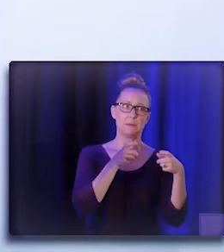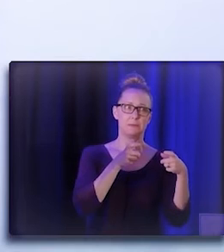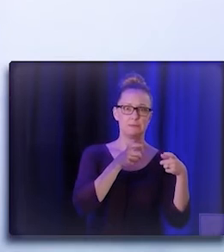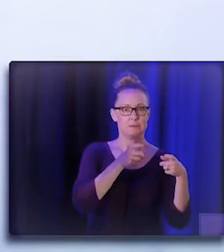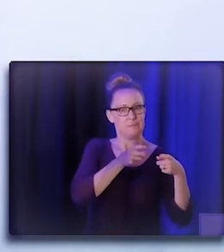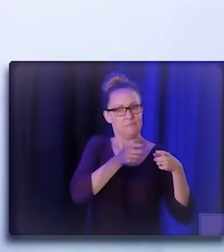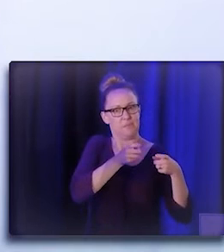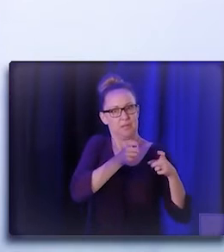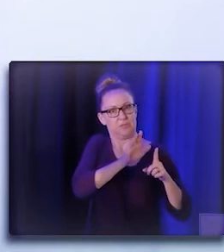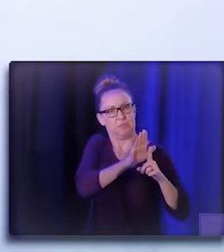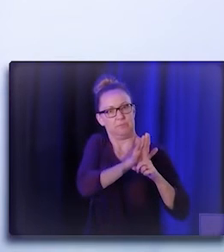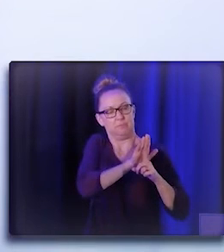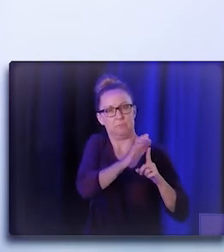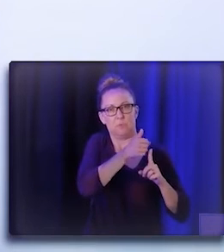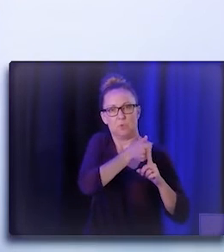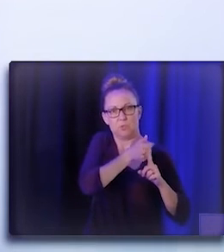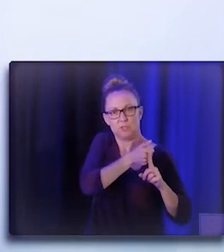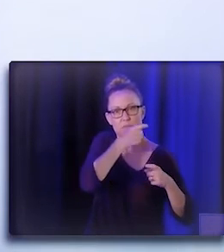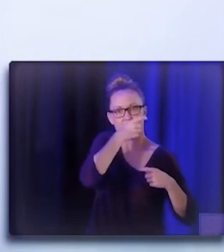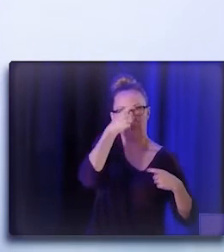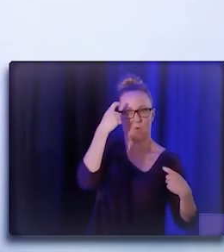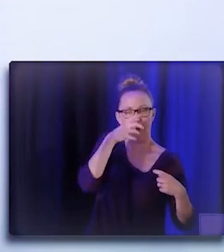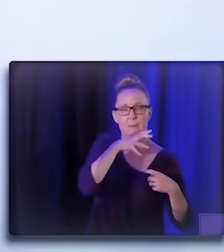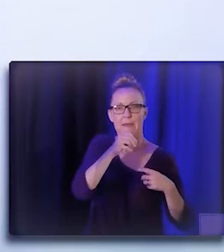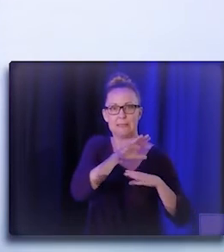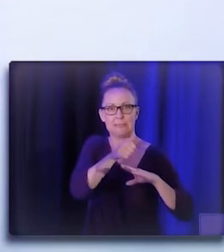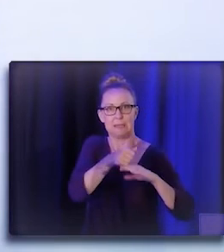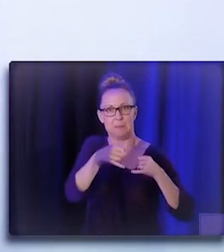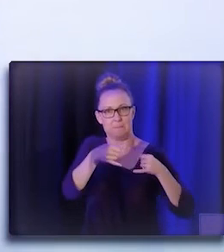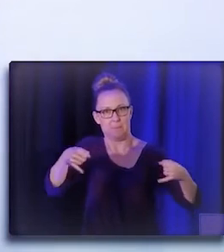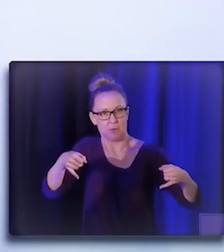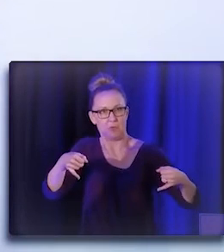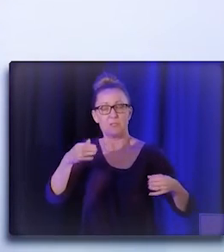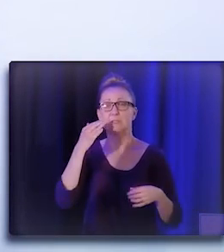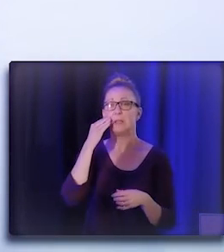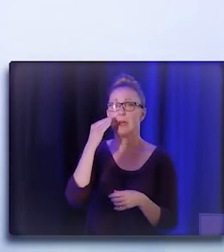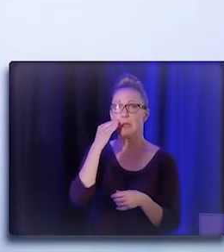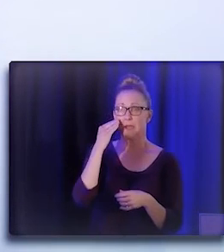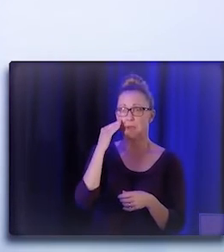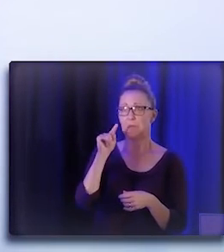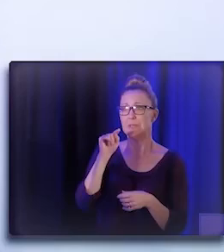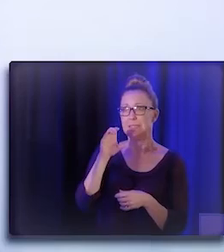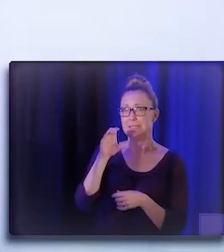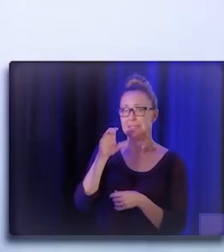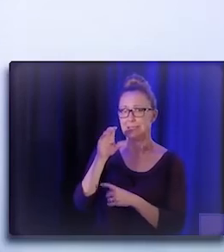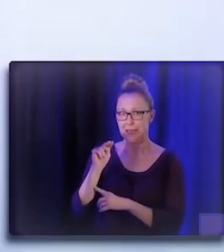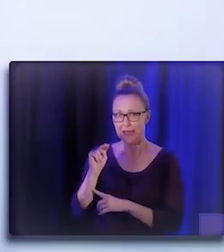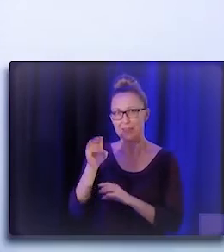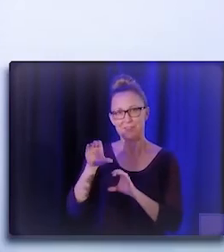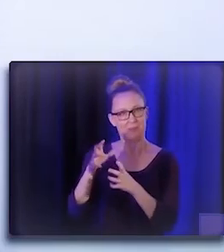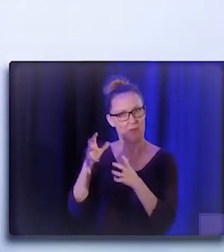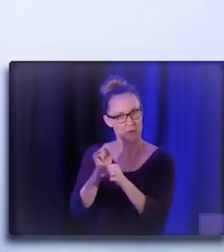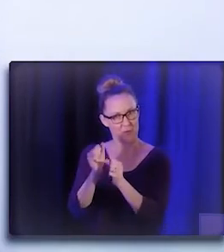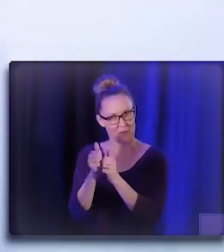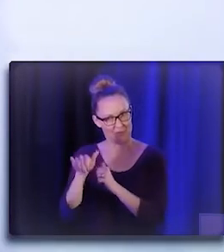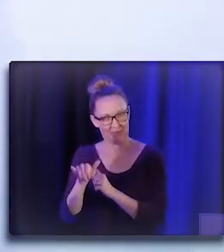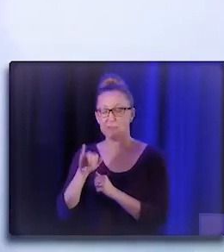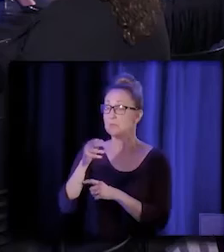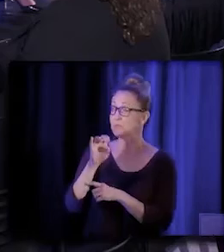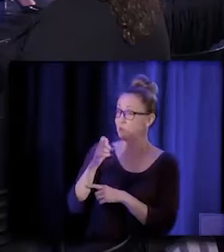and boundary issues? I know TCN's done a lot of work around this, so maybe we'll start with you again, Joe.